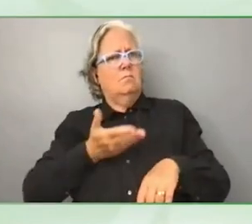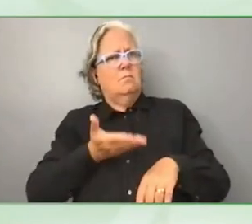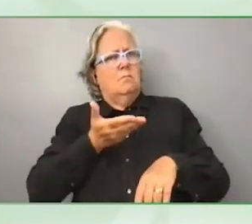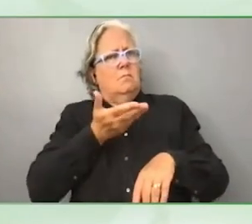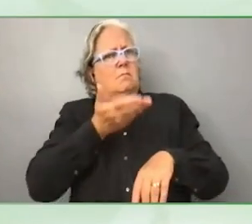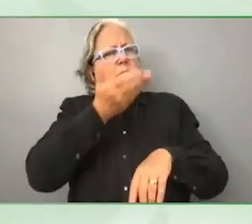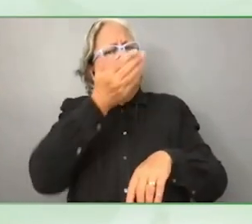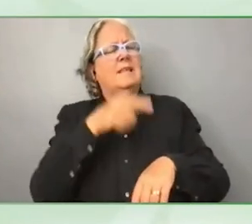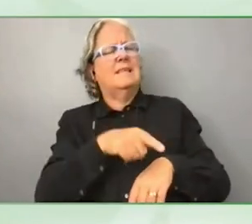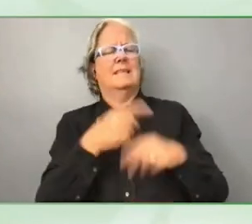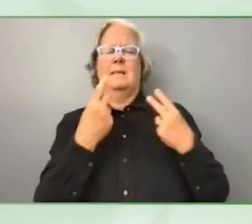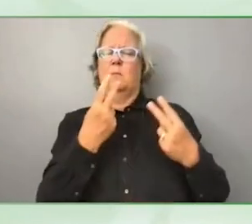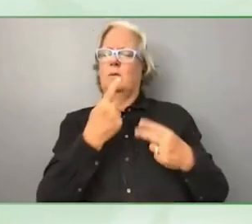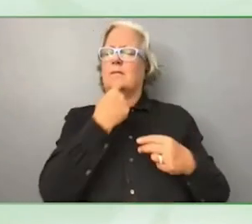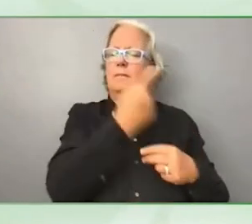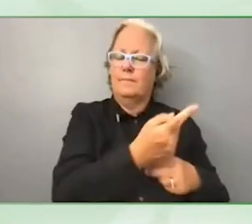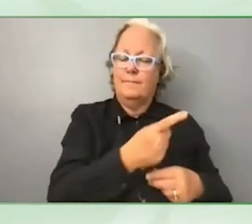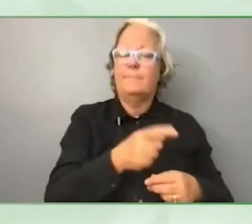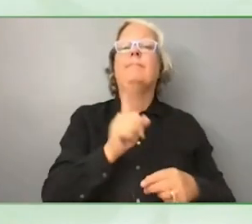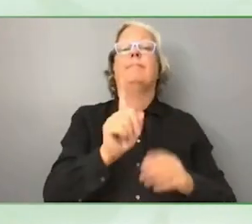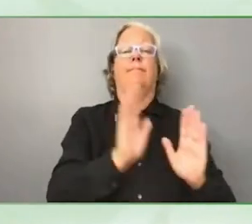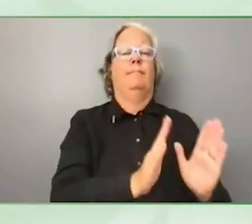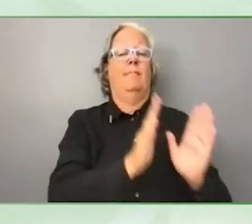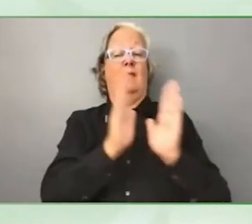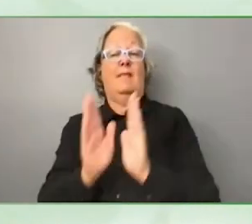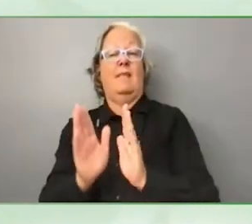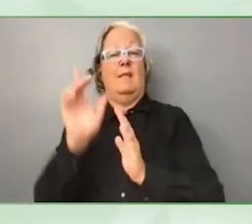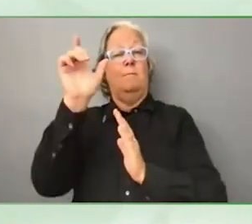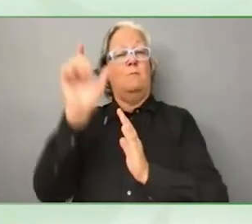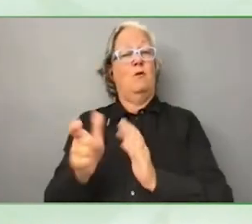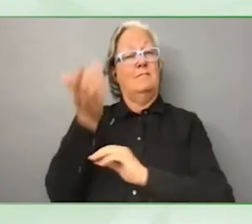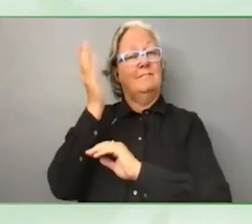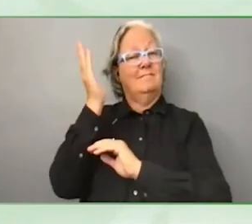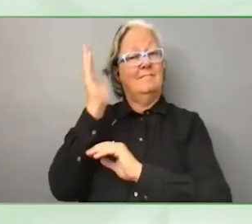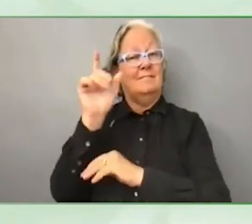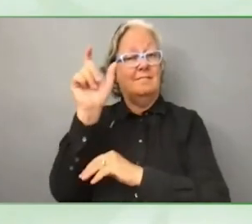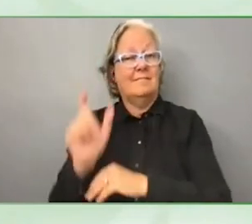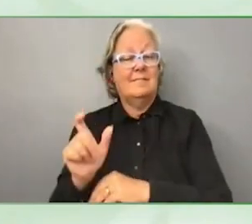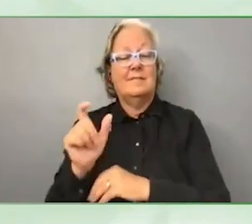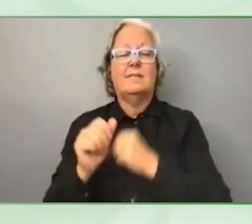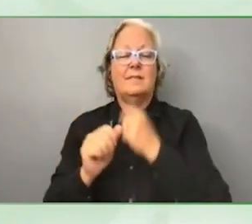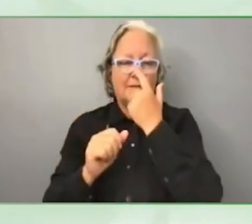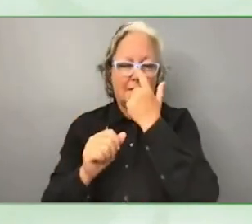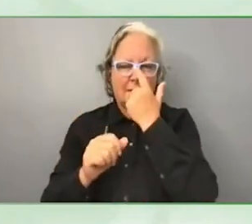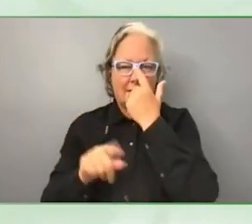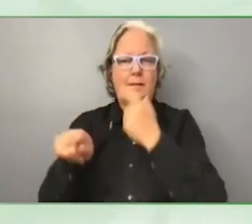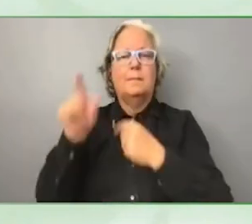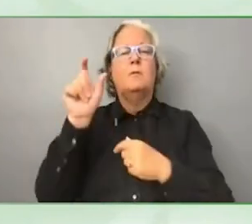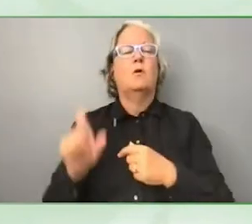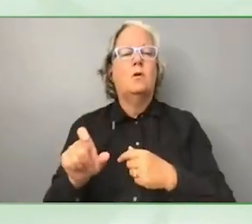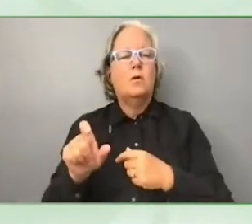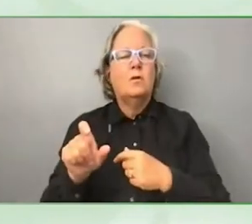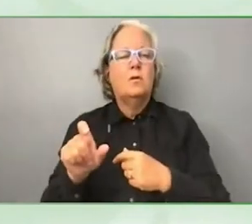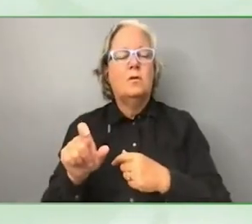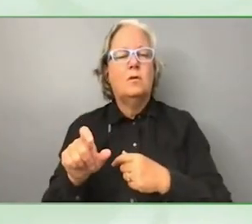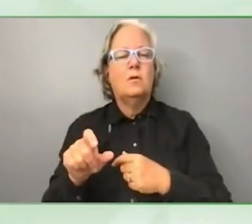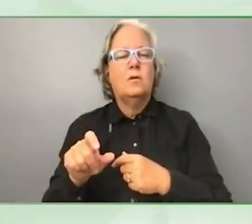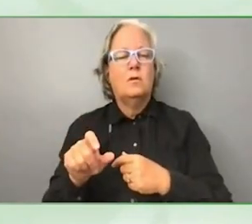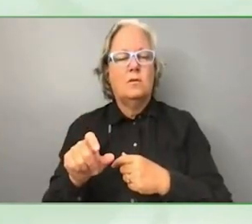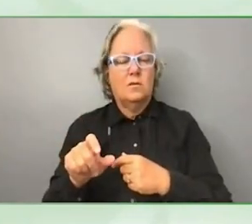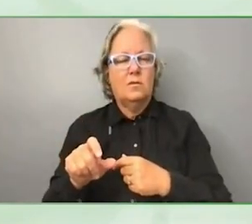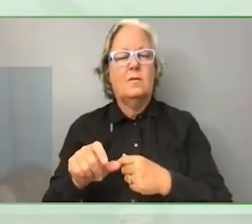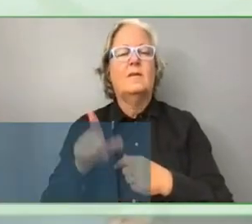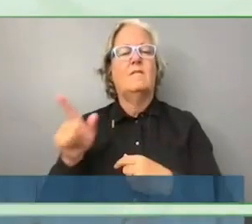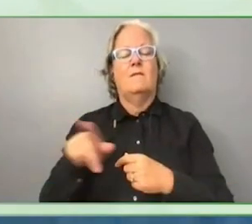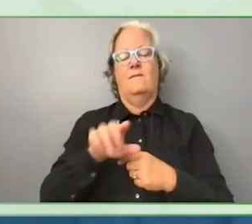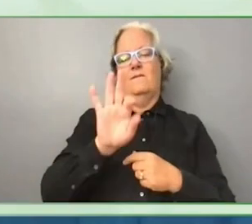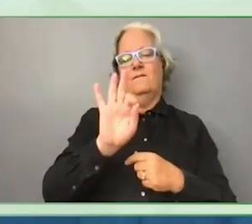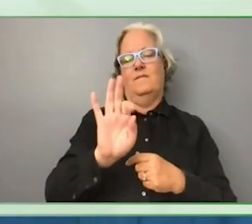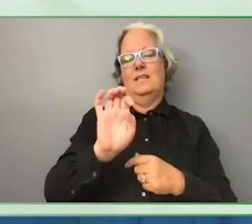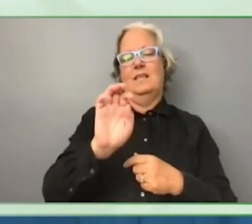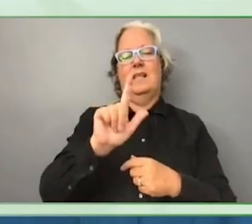Moving on to our next speaker, Ilaria is right next to me and I